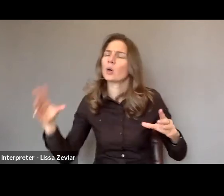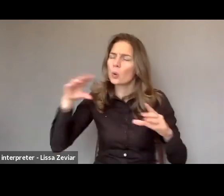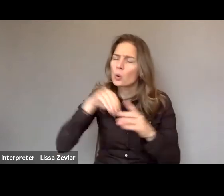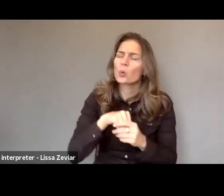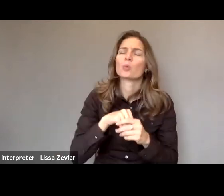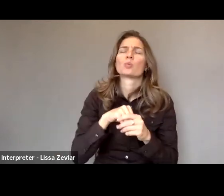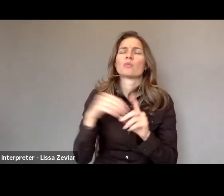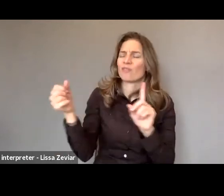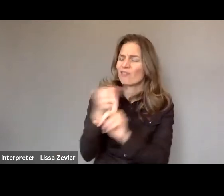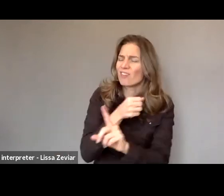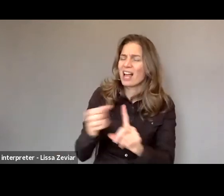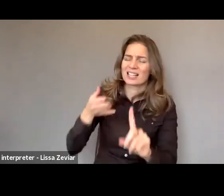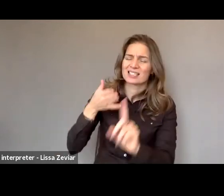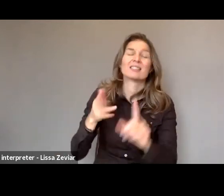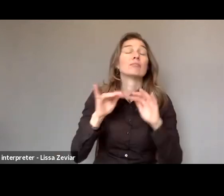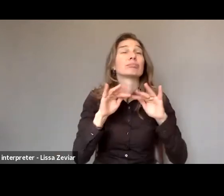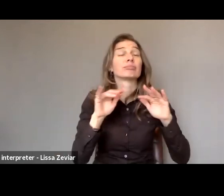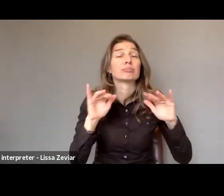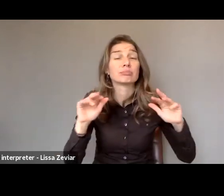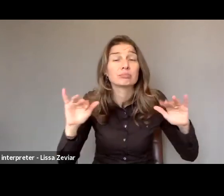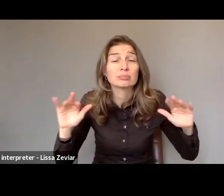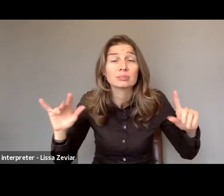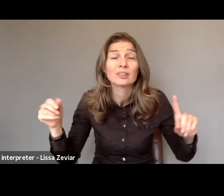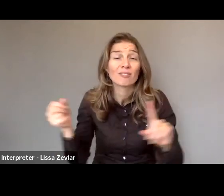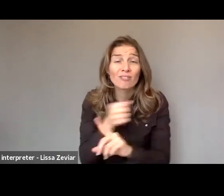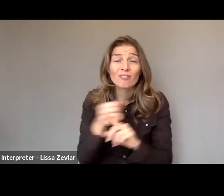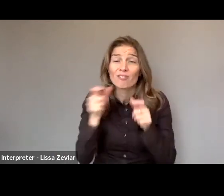all forms of violence also to those that are affected in particular,